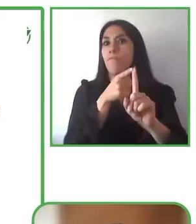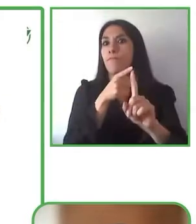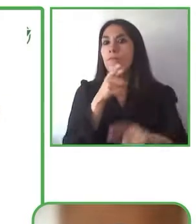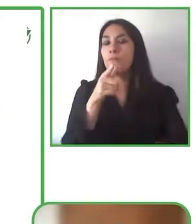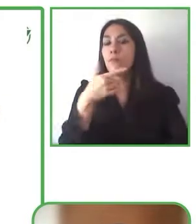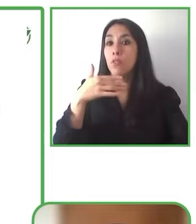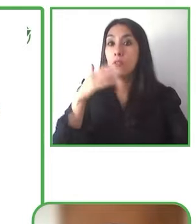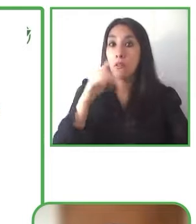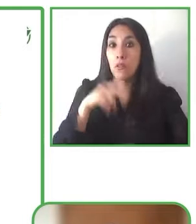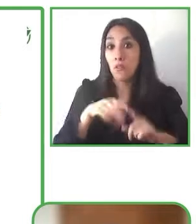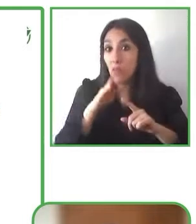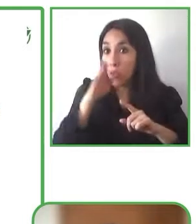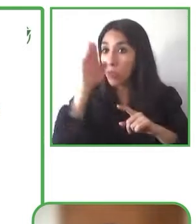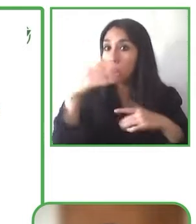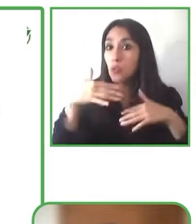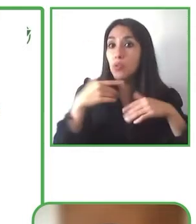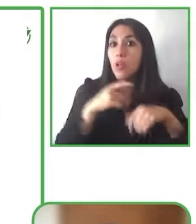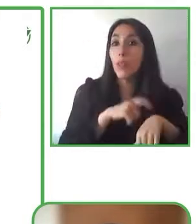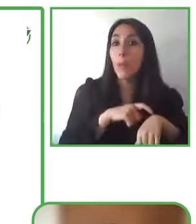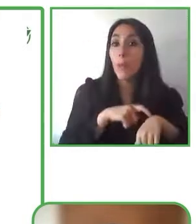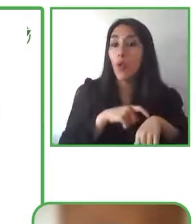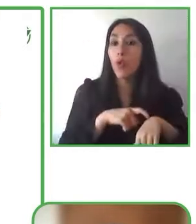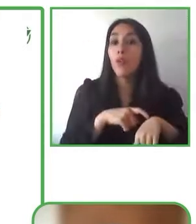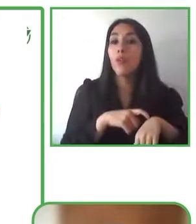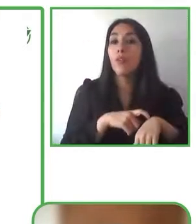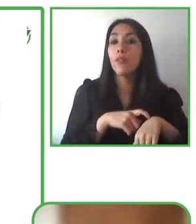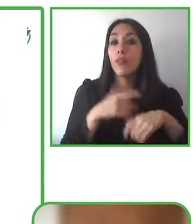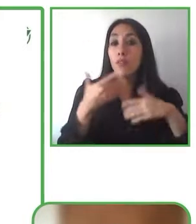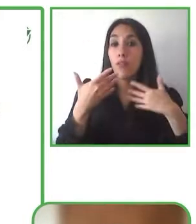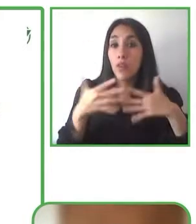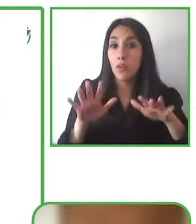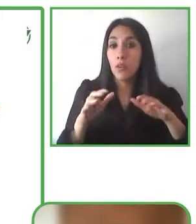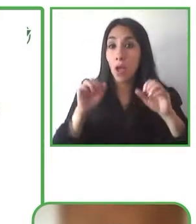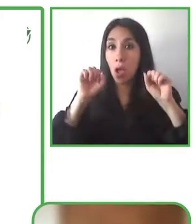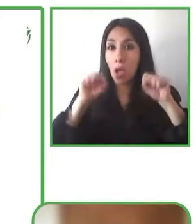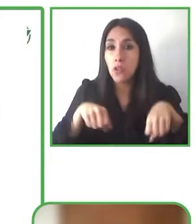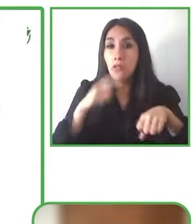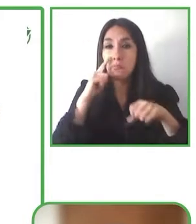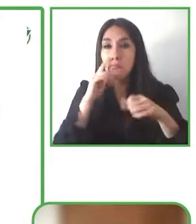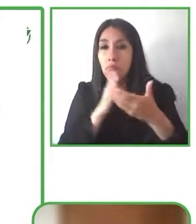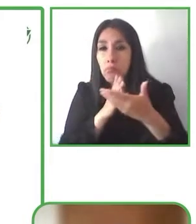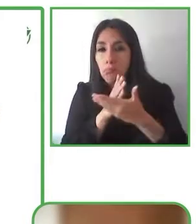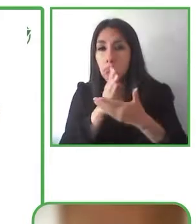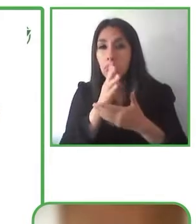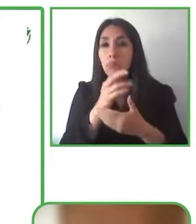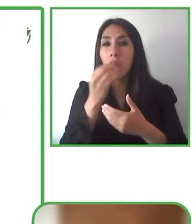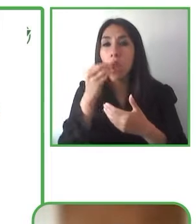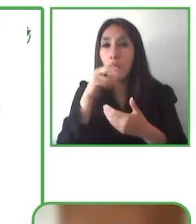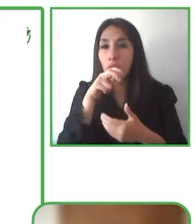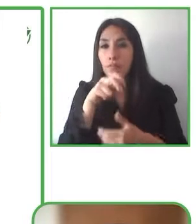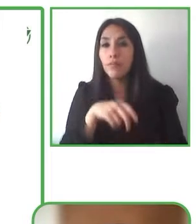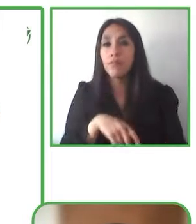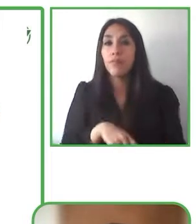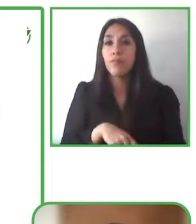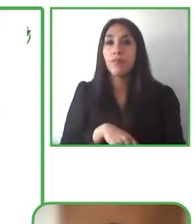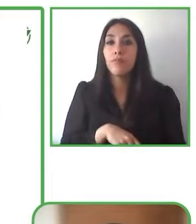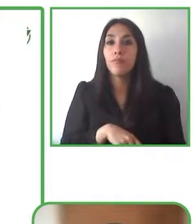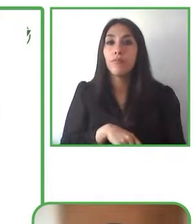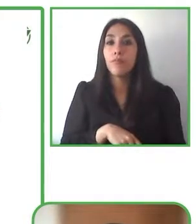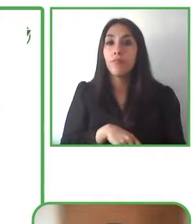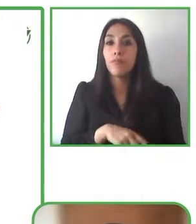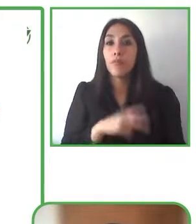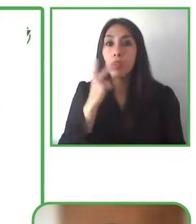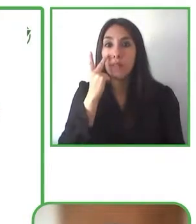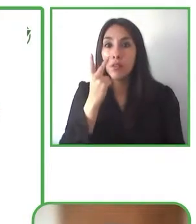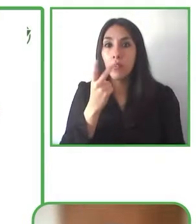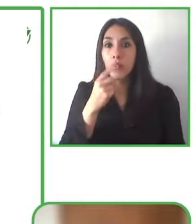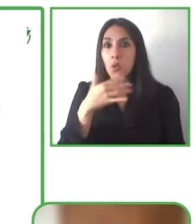the main objective and after some time when of doing these we realized that the heart